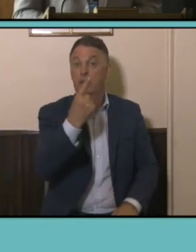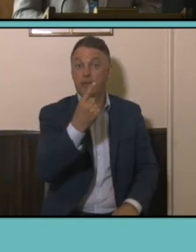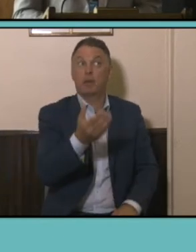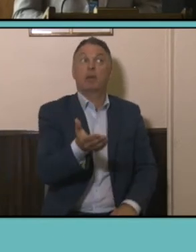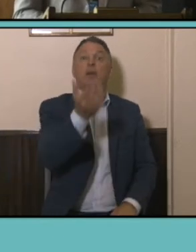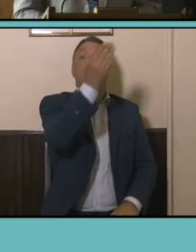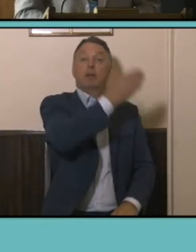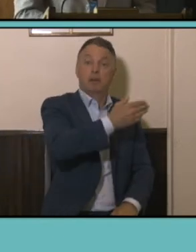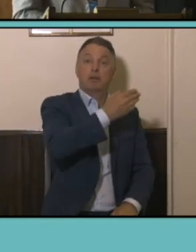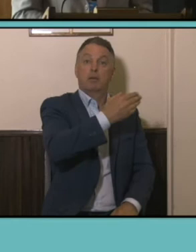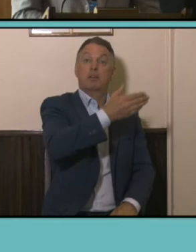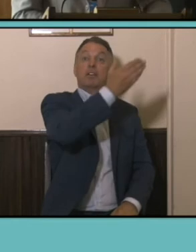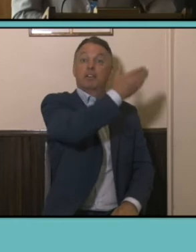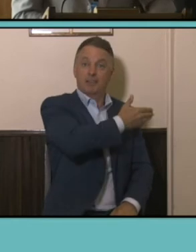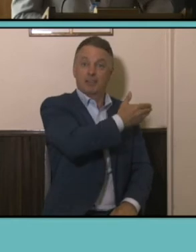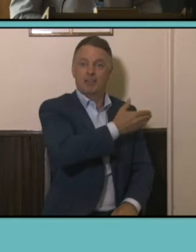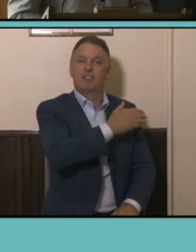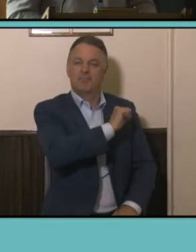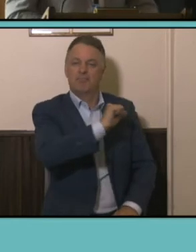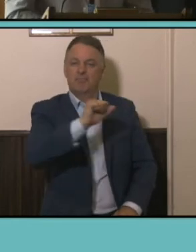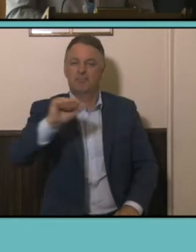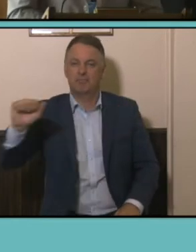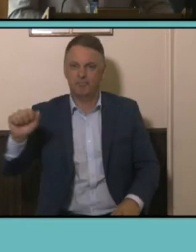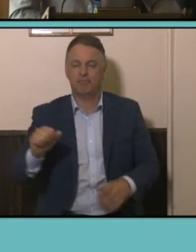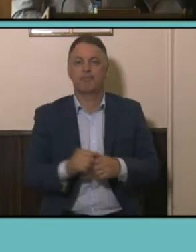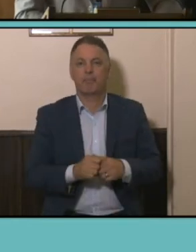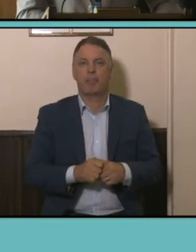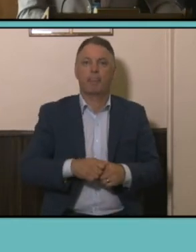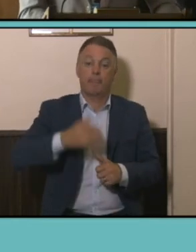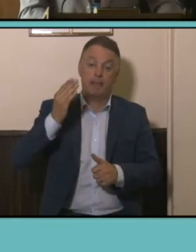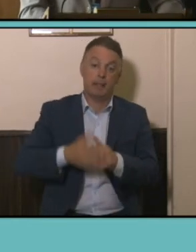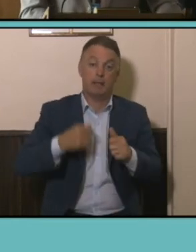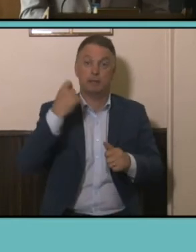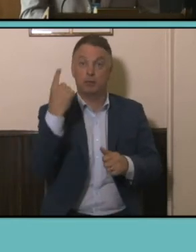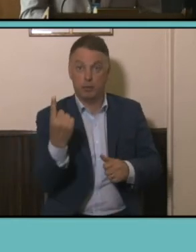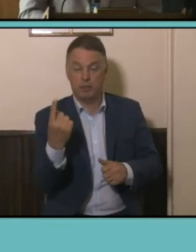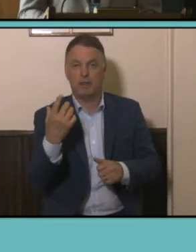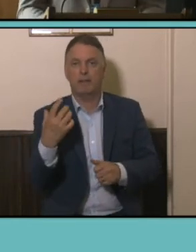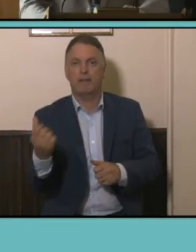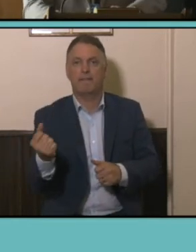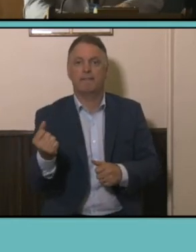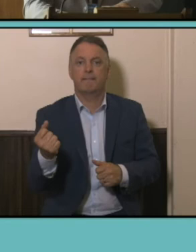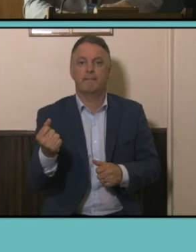Agricultural Census that's also run every five years. And then the last occupation the hope we've got here rounding it out looking at the crossing